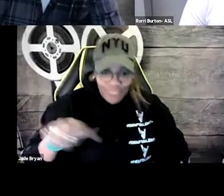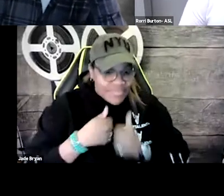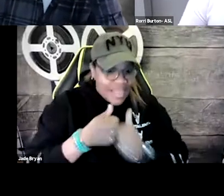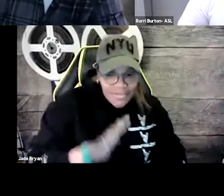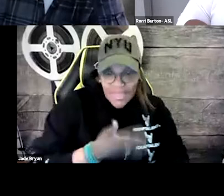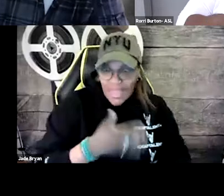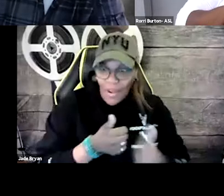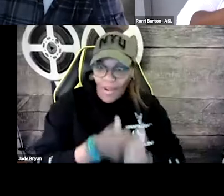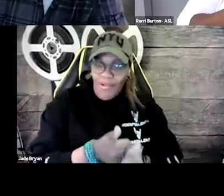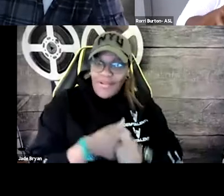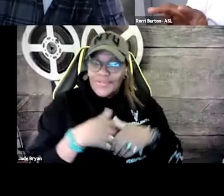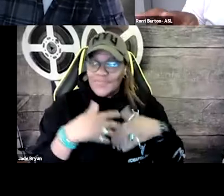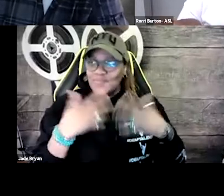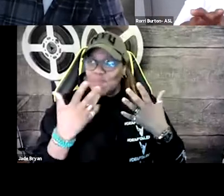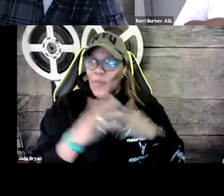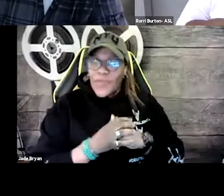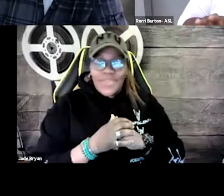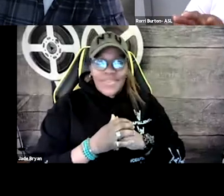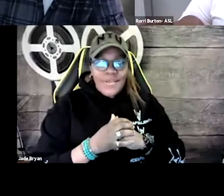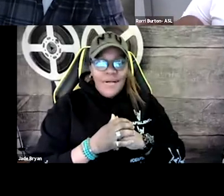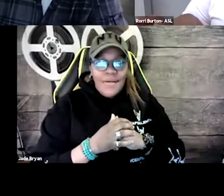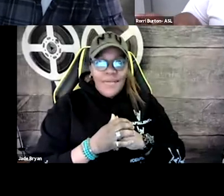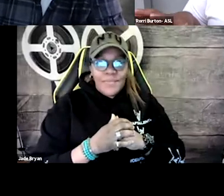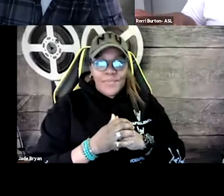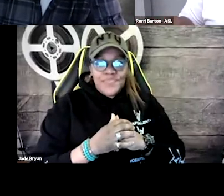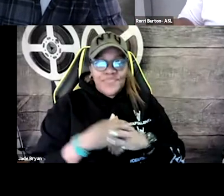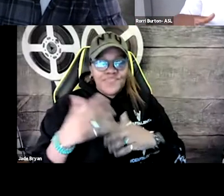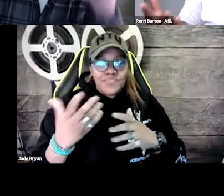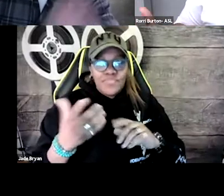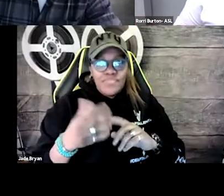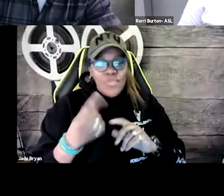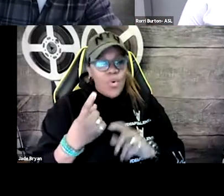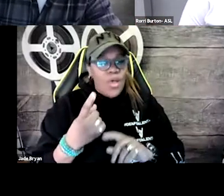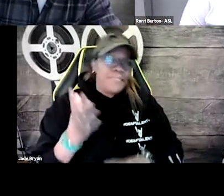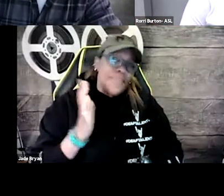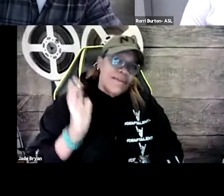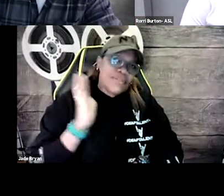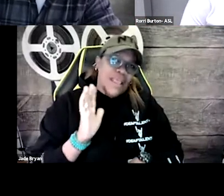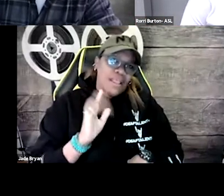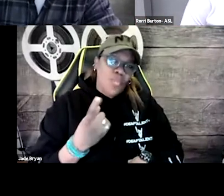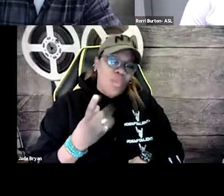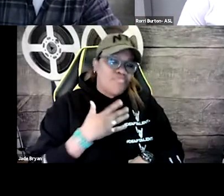I'm able to follow the lyrics and say, okay, this is what they're listening to. This is the mood that they're going for.